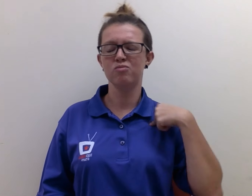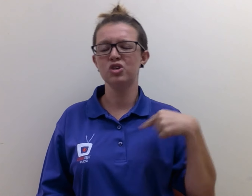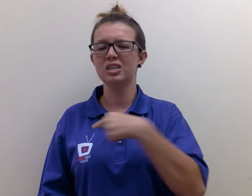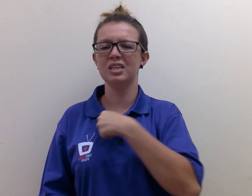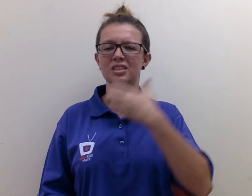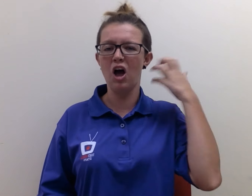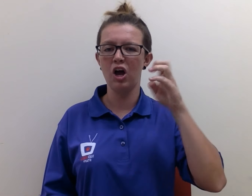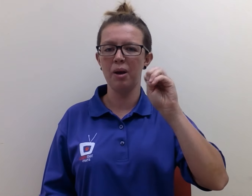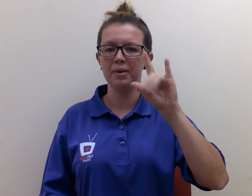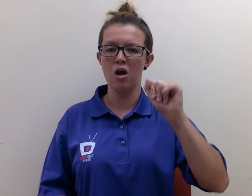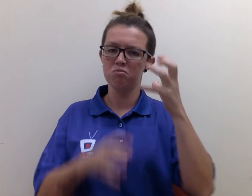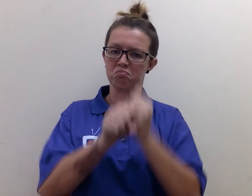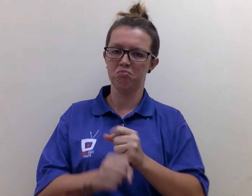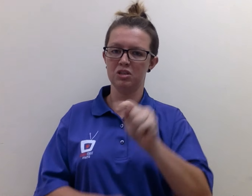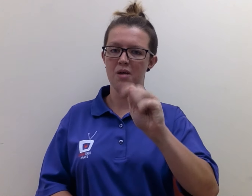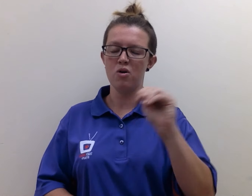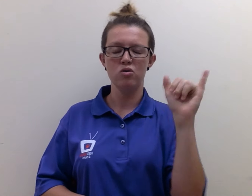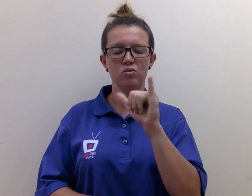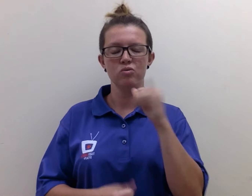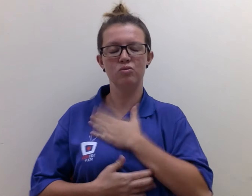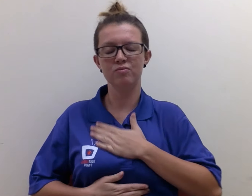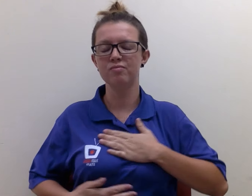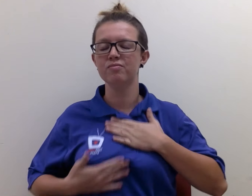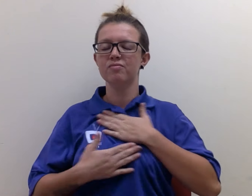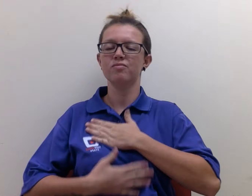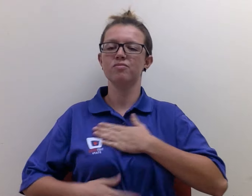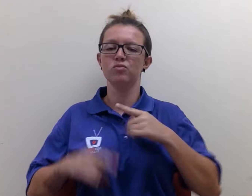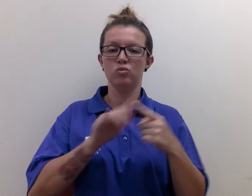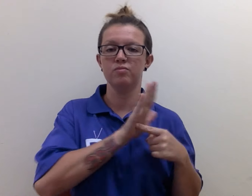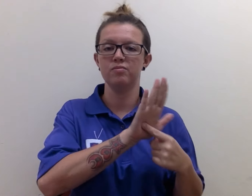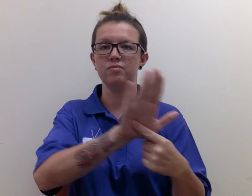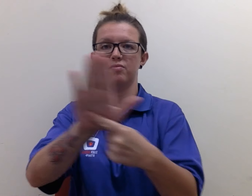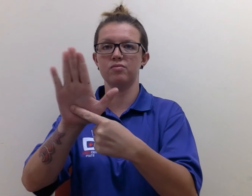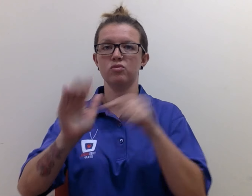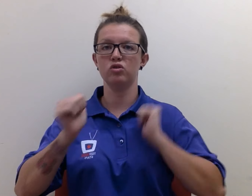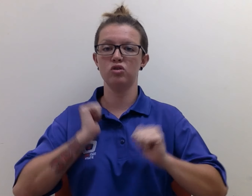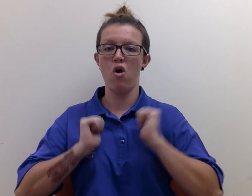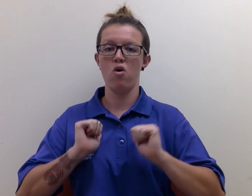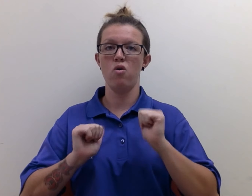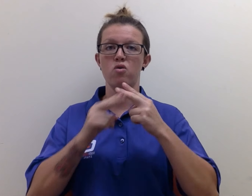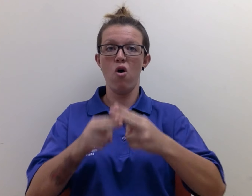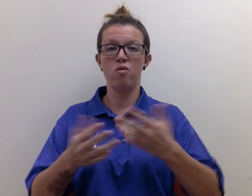We, TM, are pleased to present a show called